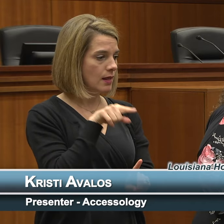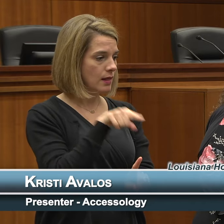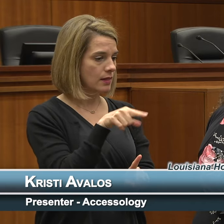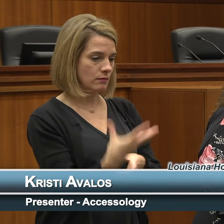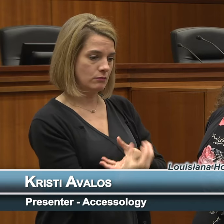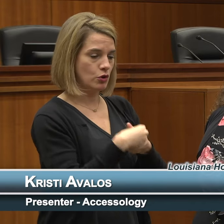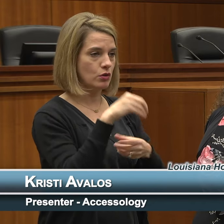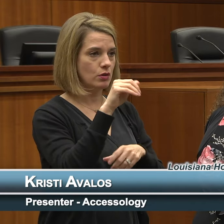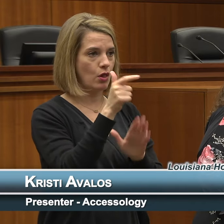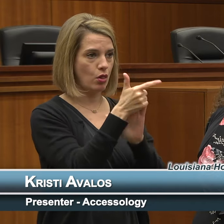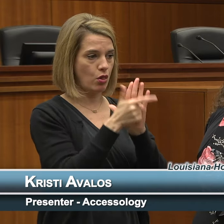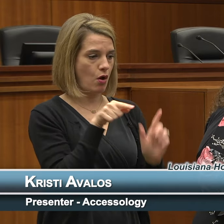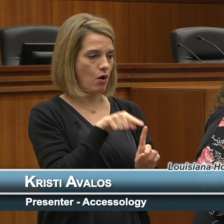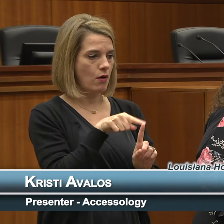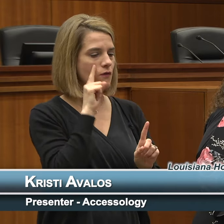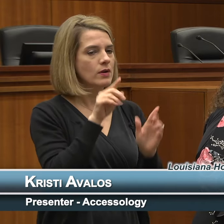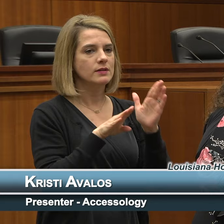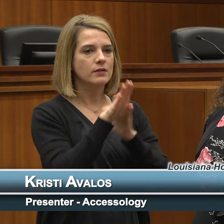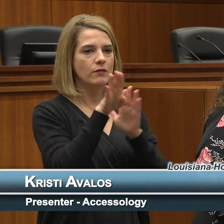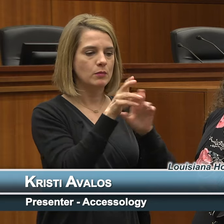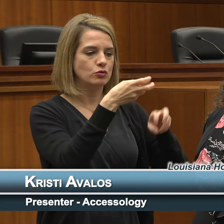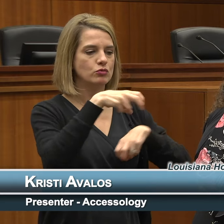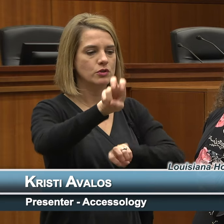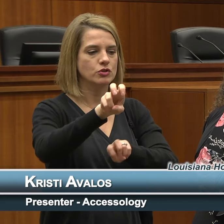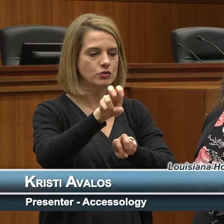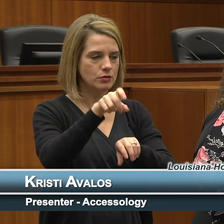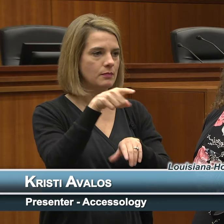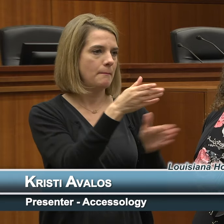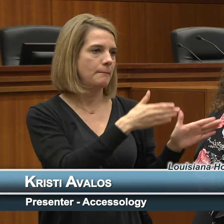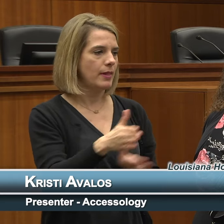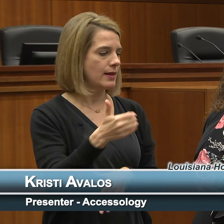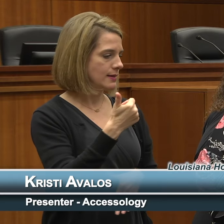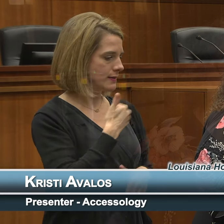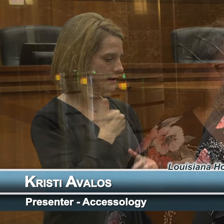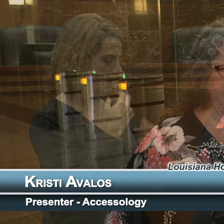itself as "developing a transition plan self-evaluation and transition plan". If